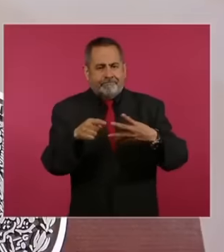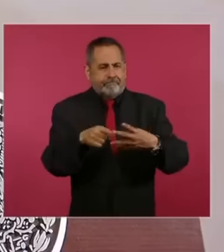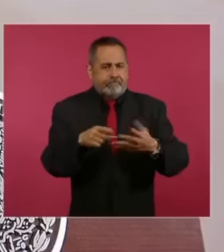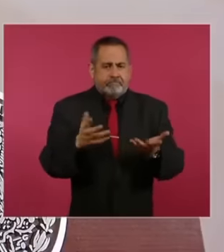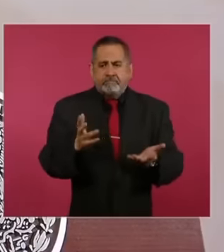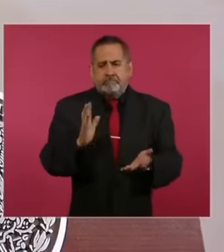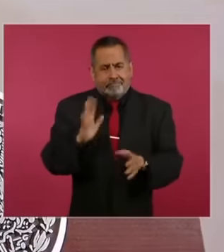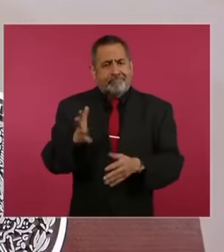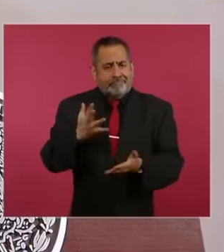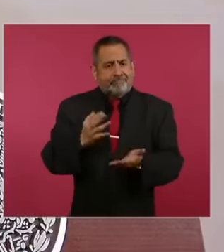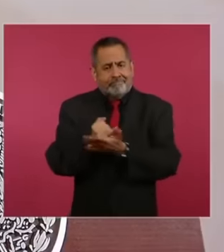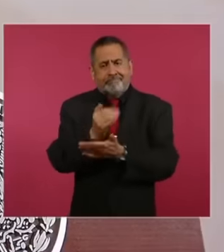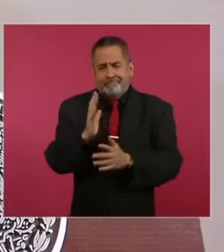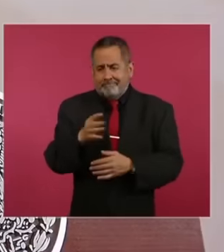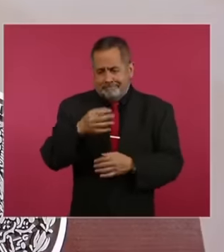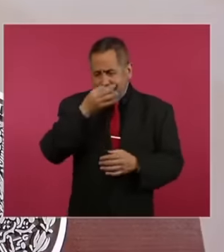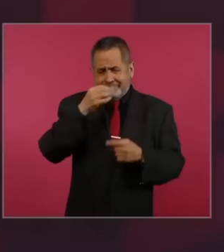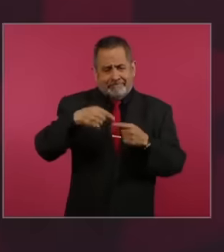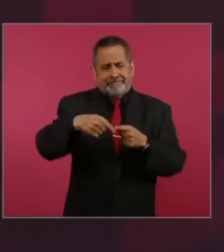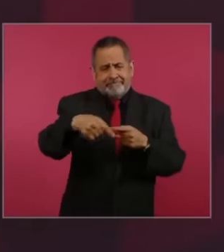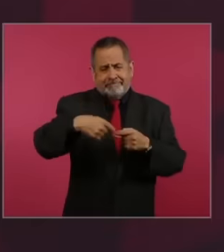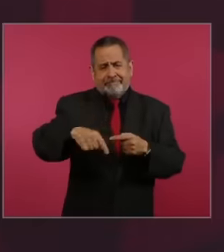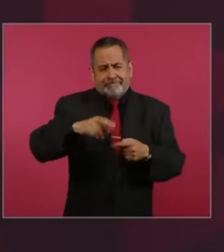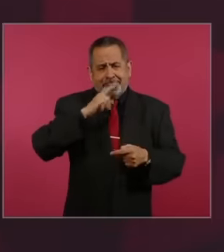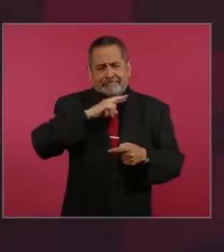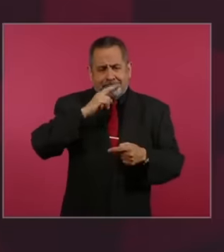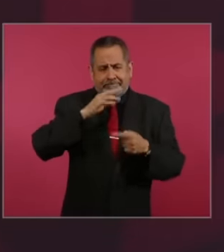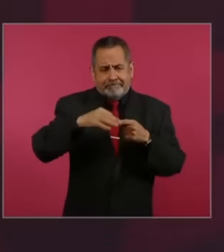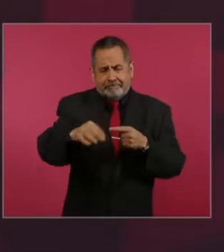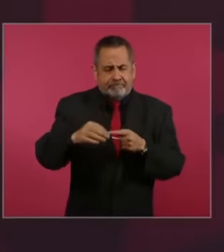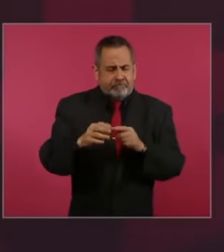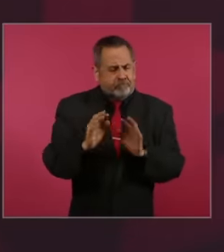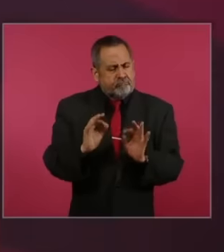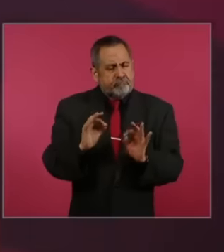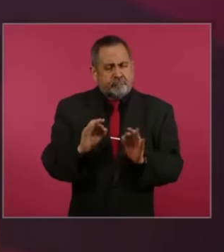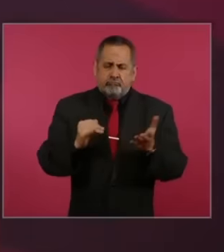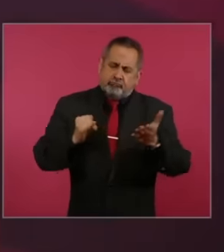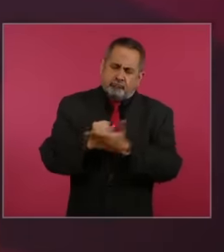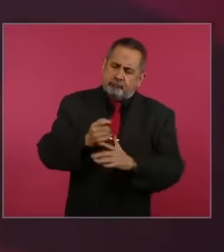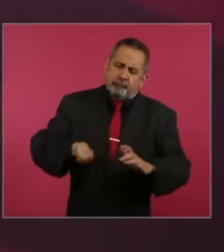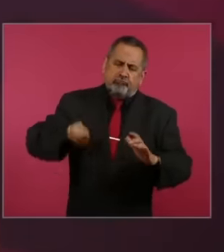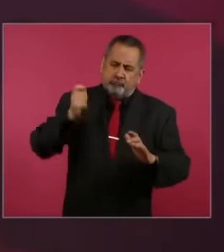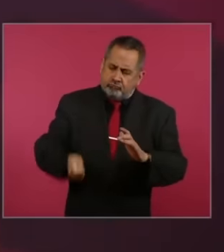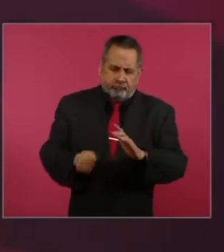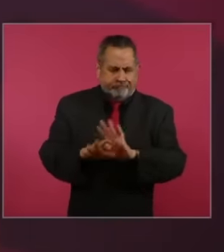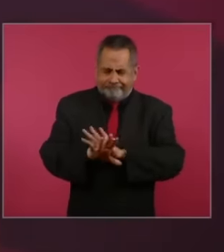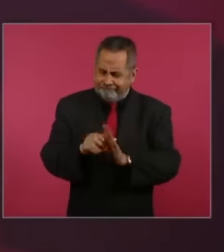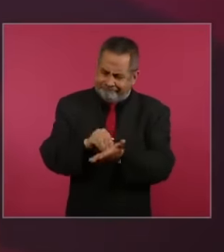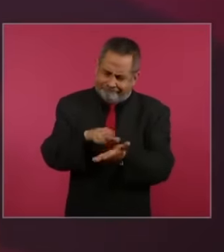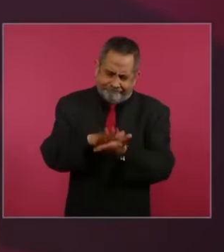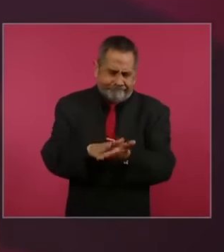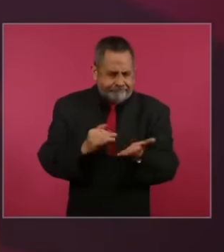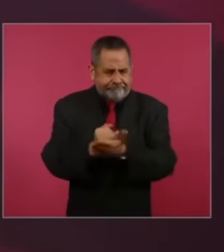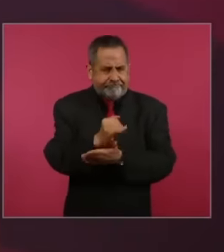final resolutions by these members within